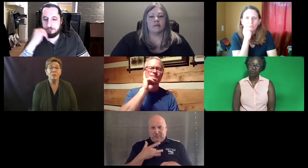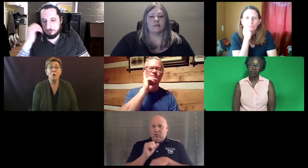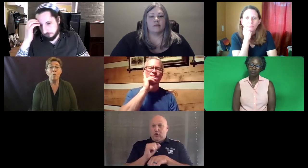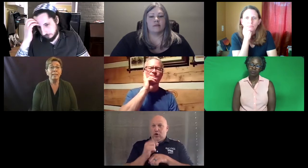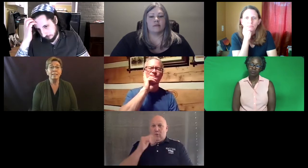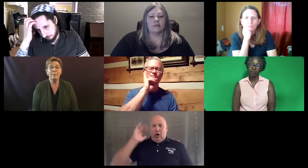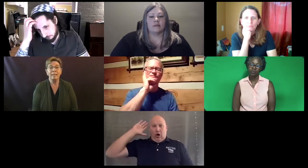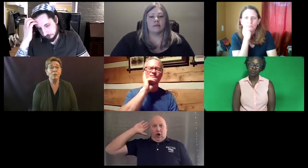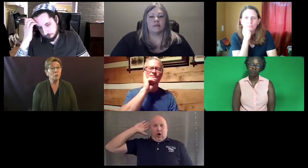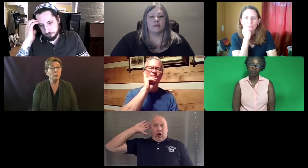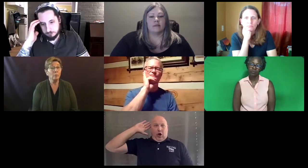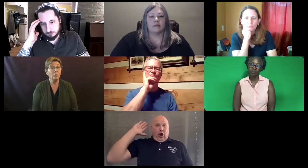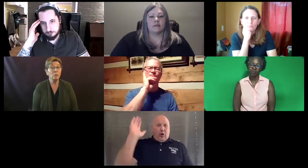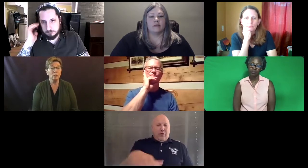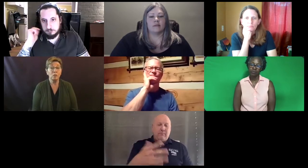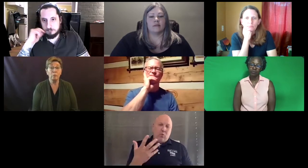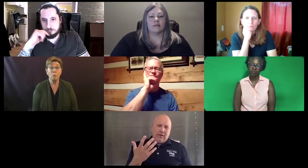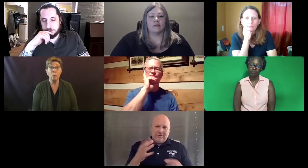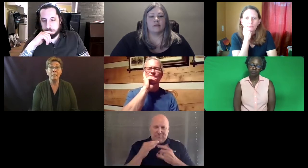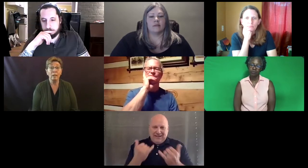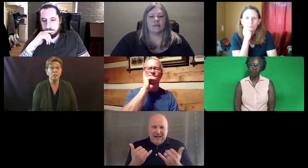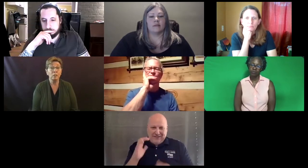So it doesn't mean do interpreters interpret one direction?